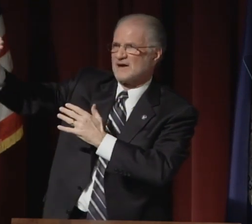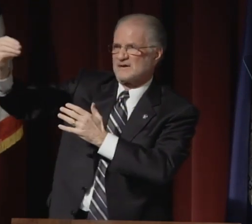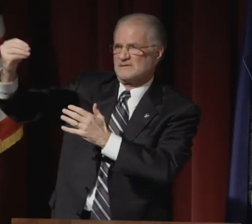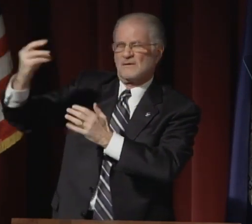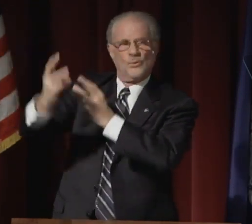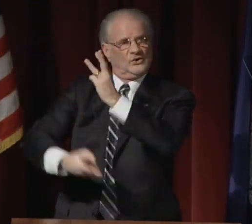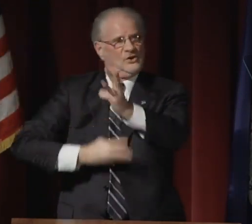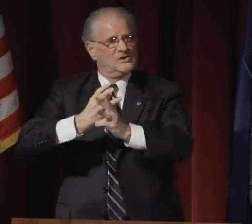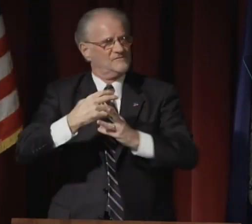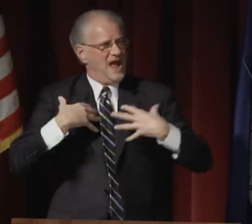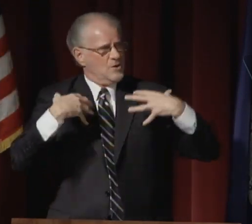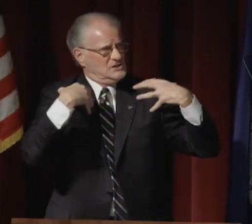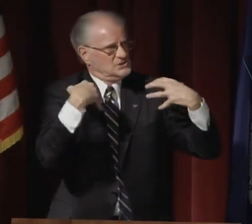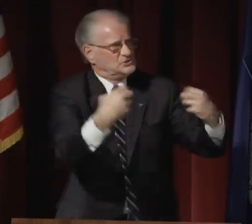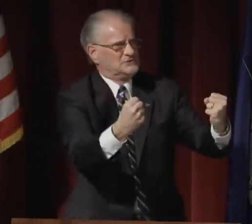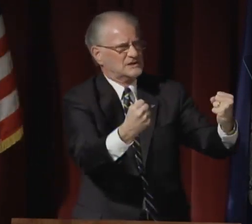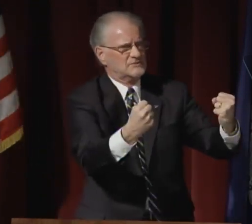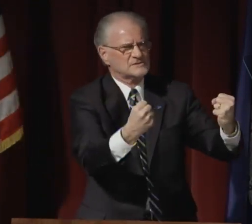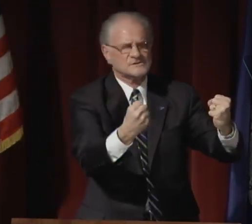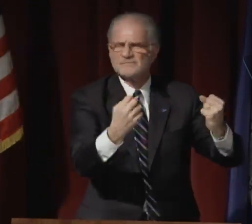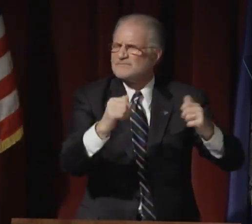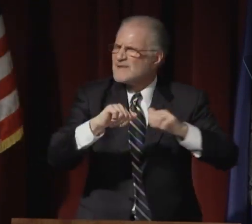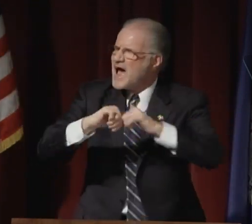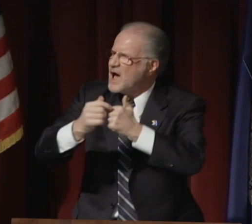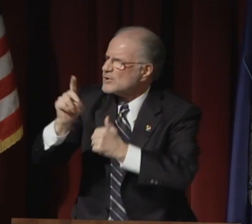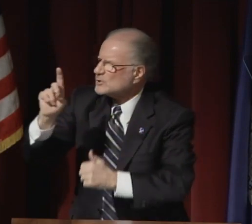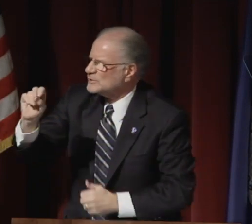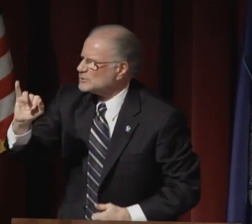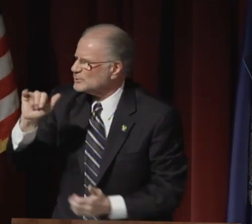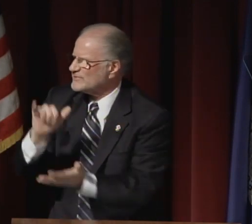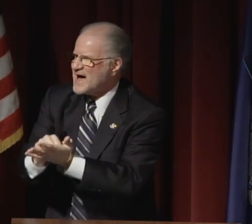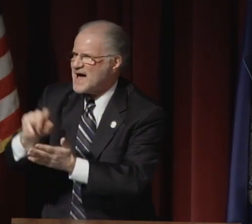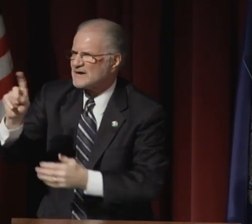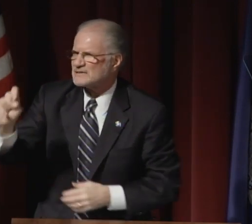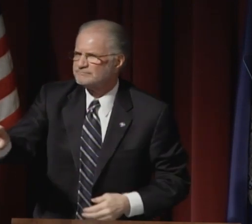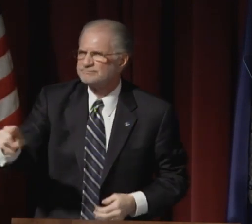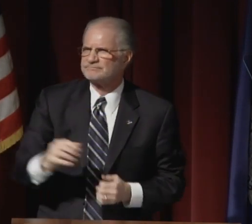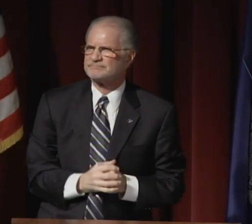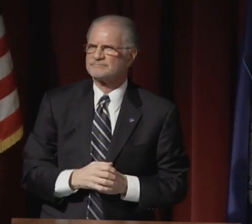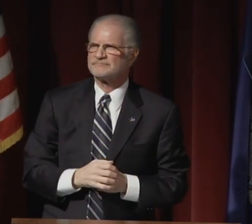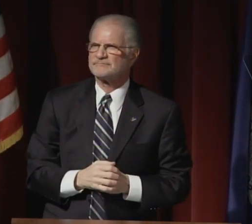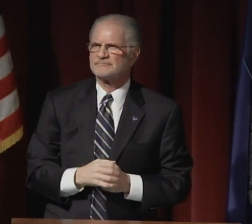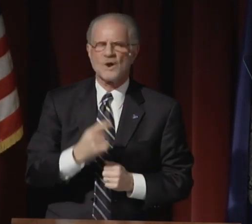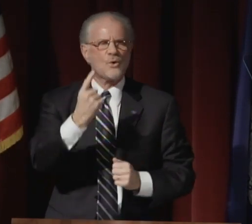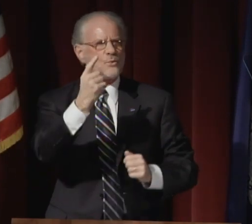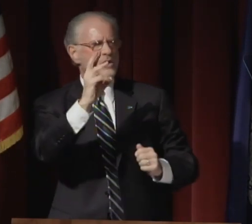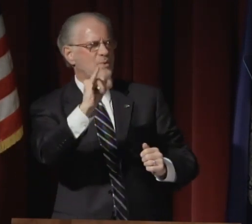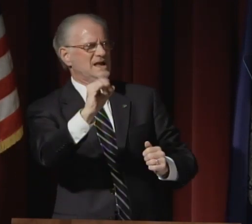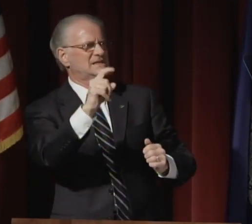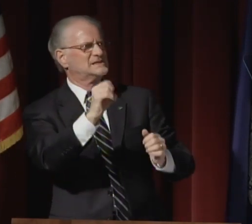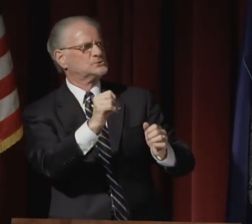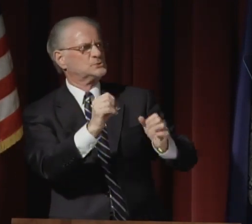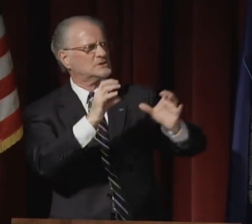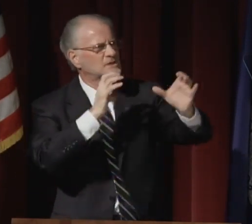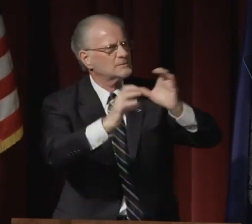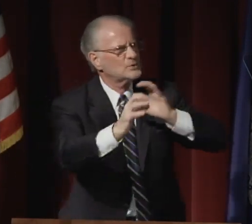Fourth, we must also convince the outside world of our strengths. How do we do that?